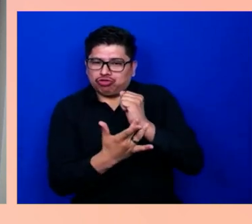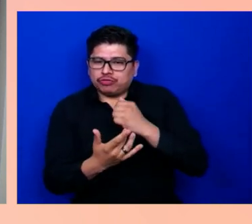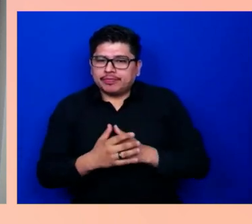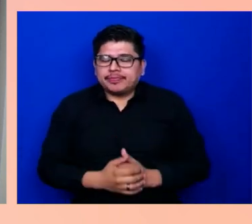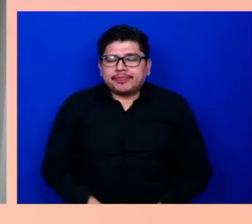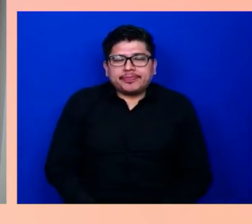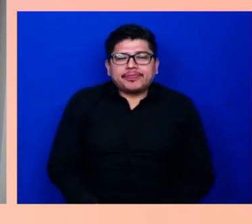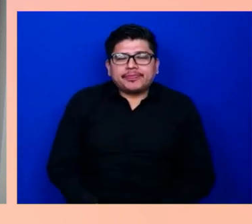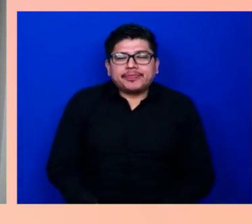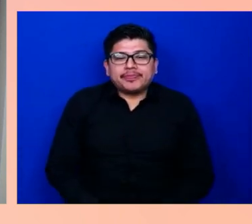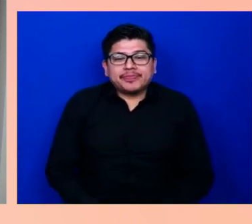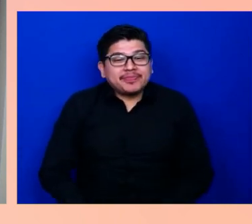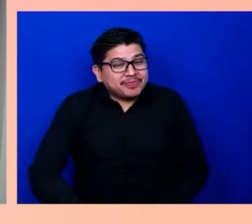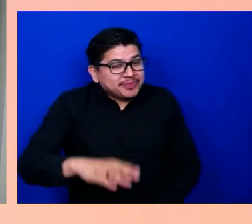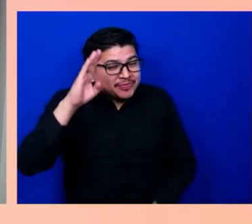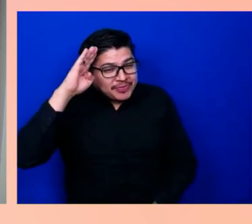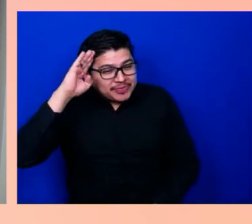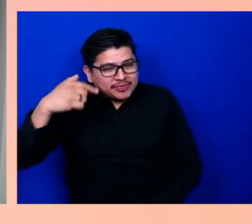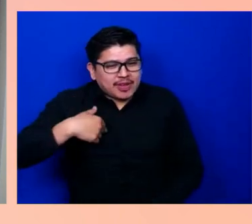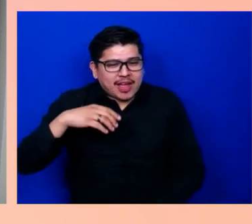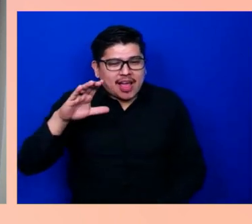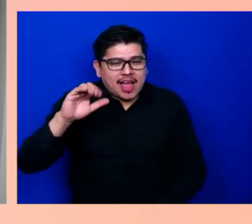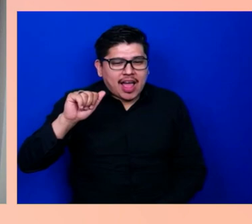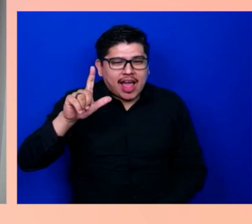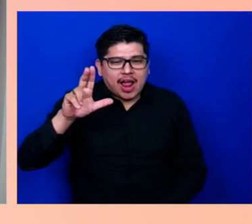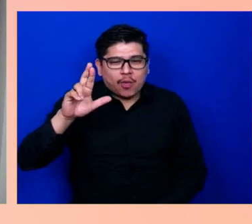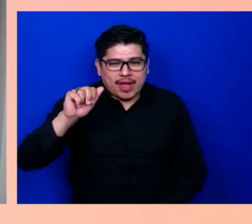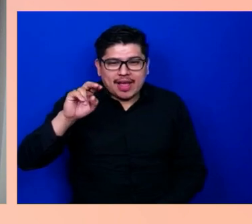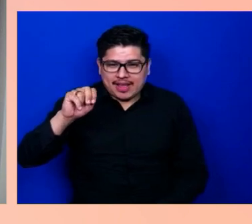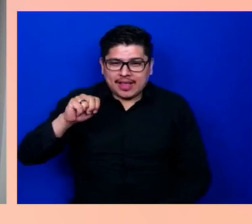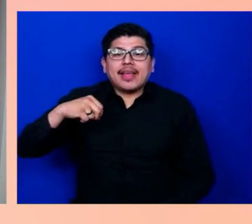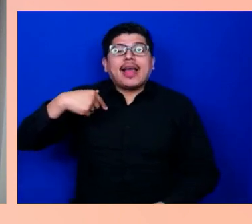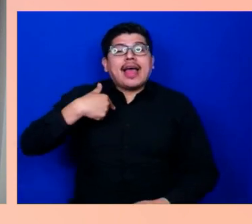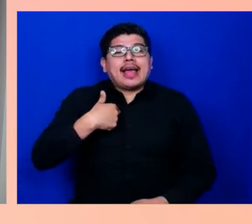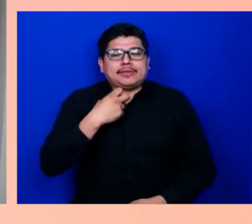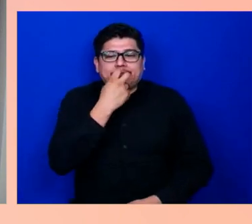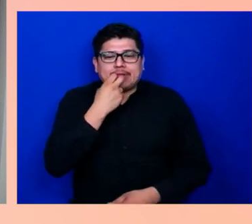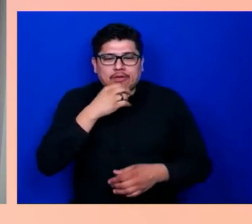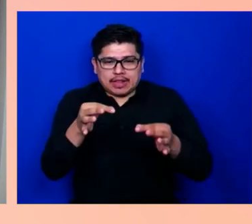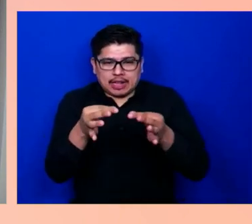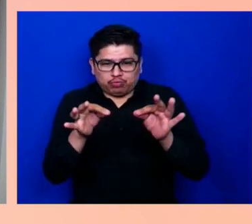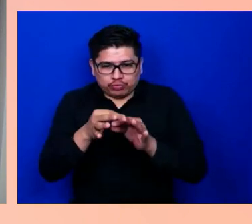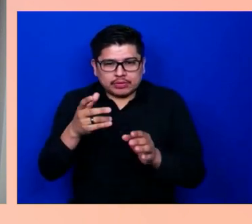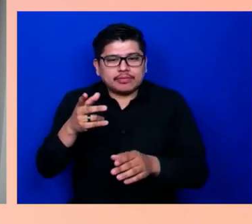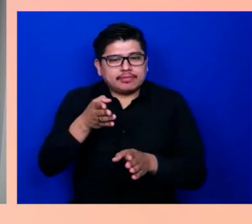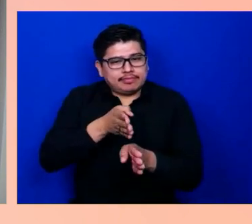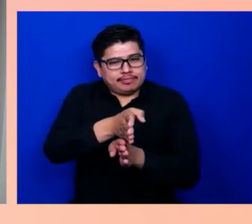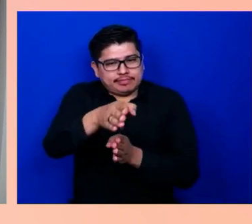and I'm a Speech Language Pathologist and a Clinical Assistant Professor in the Department of Speech and Hearing Science at